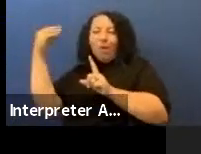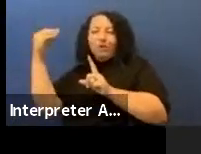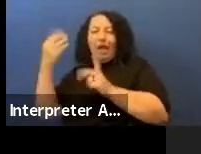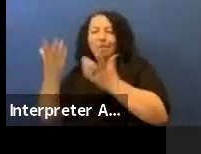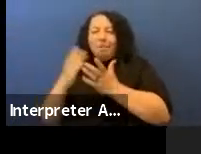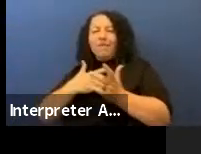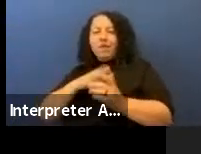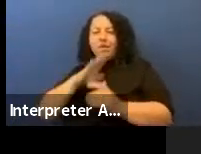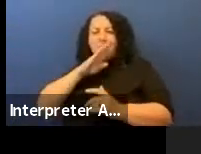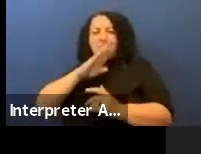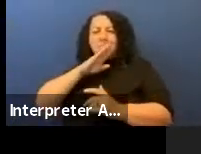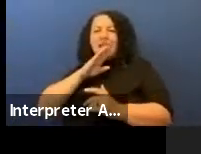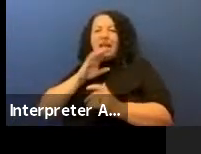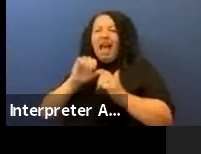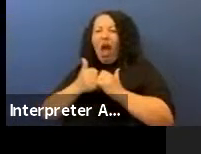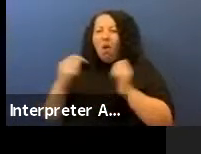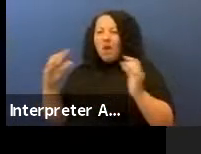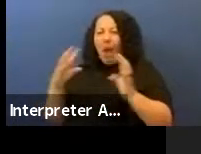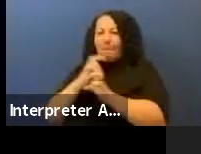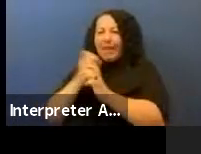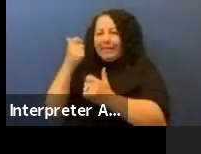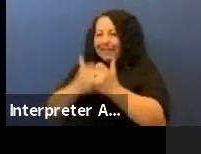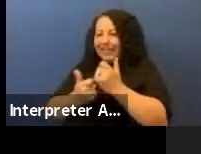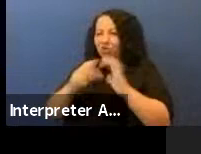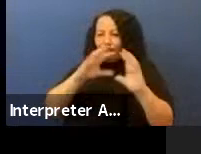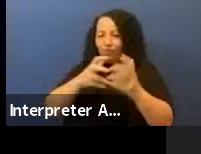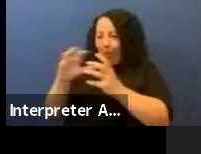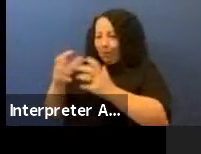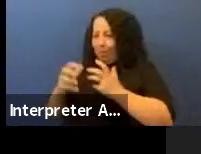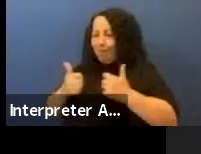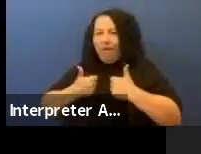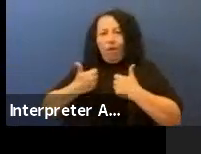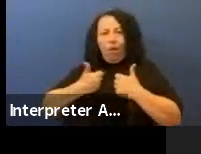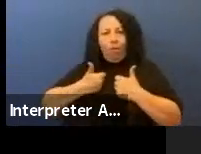each tribe is and how we just have our own discrete world views